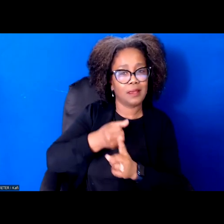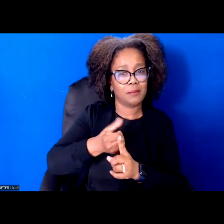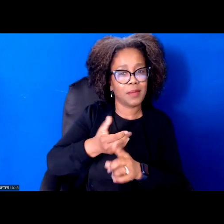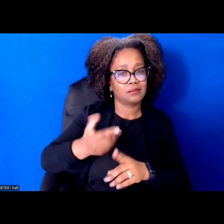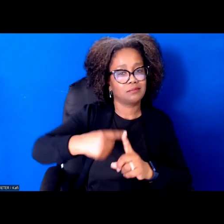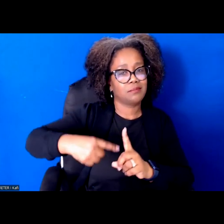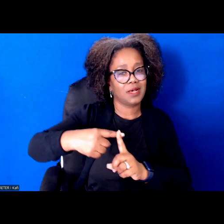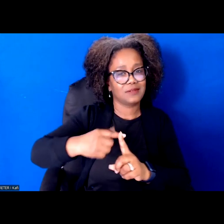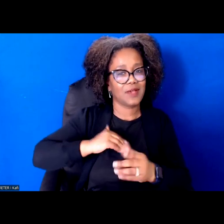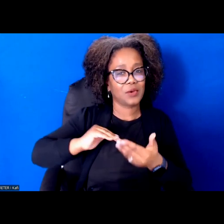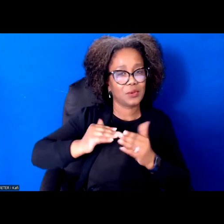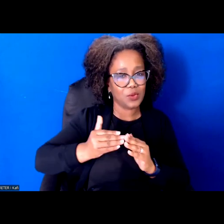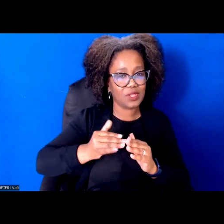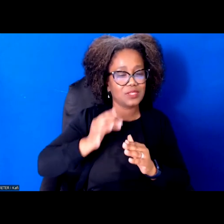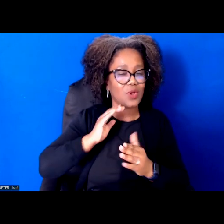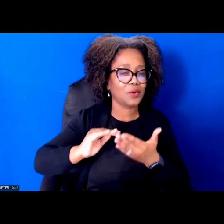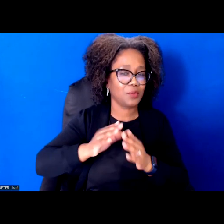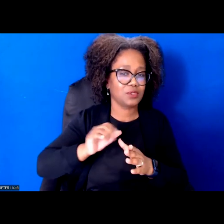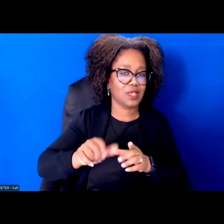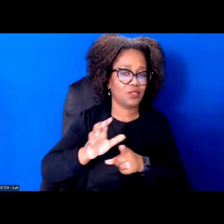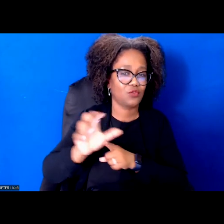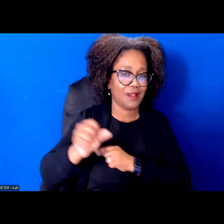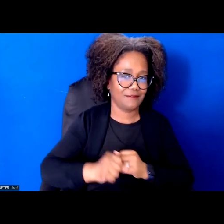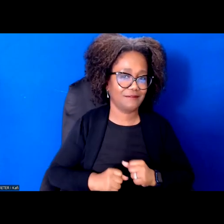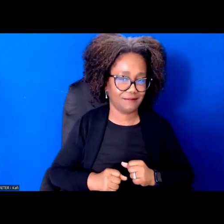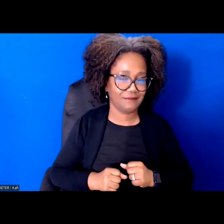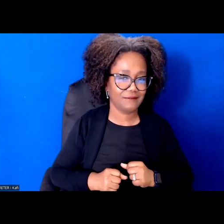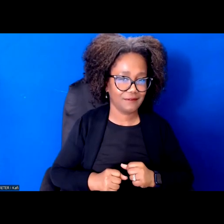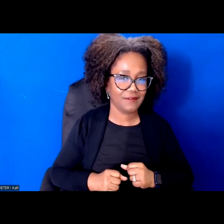So solidarity, belonging principles are really ingrained in our long term vision of the state